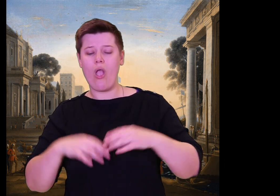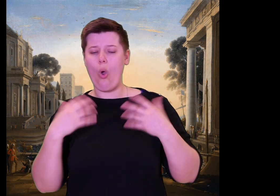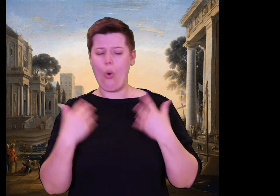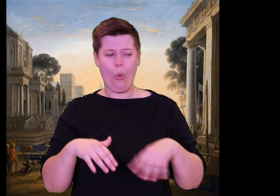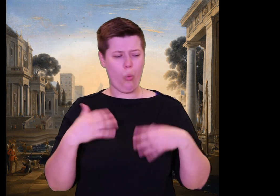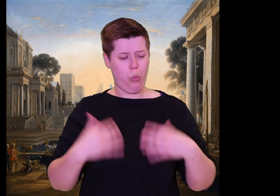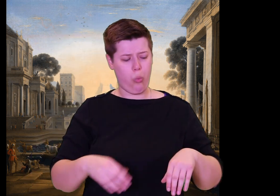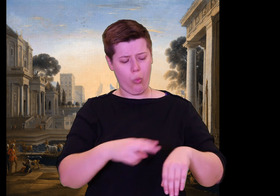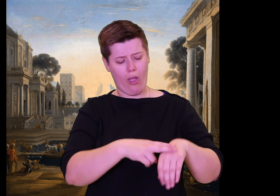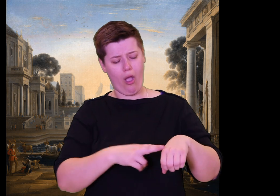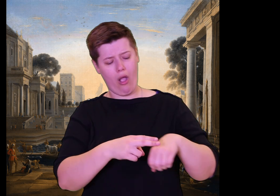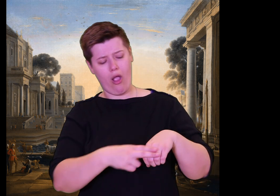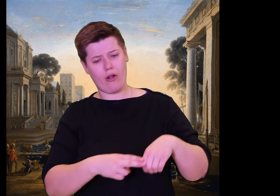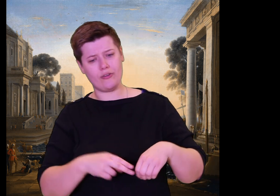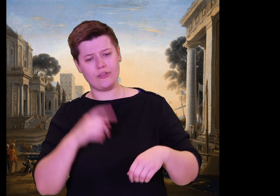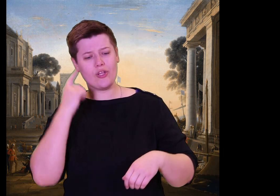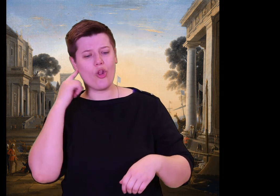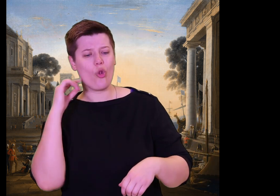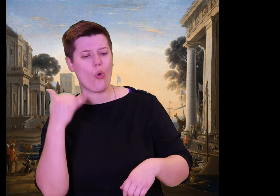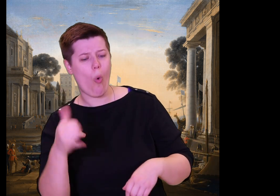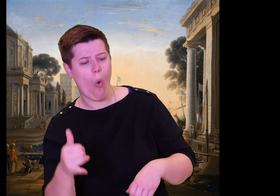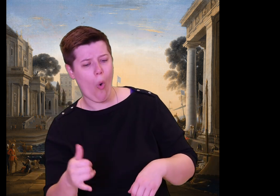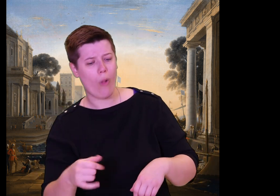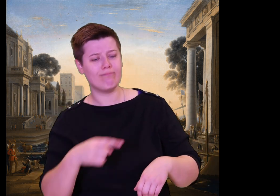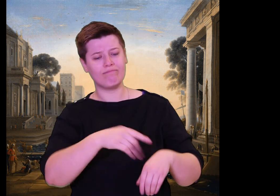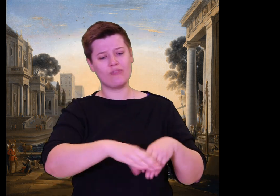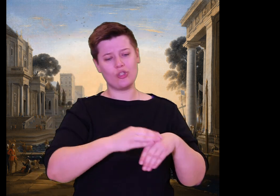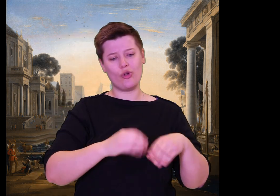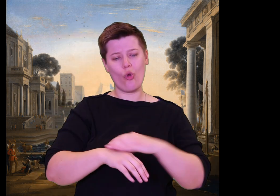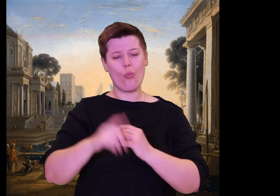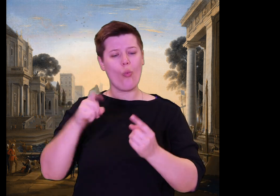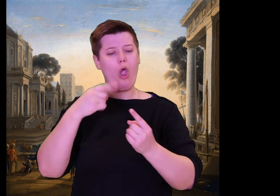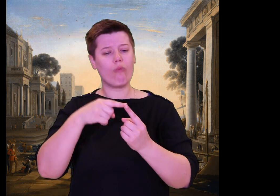leaving strangers stranded, so he went straight to meet her at the gate, and